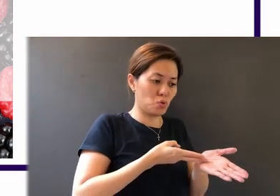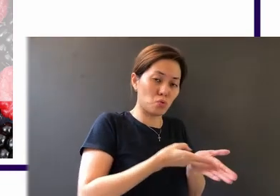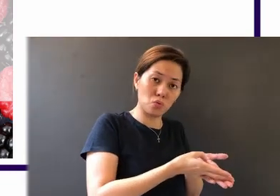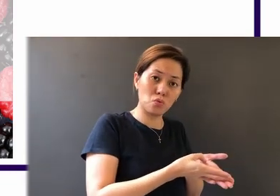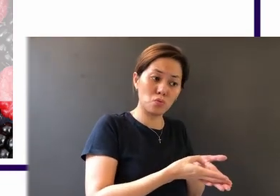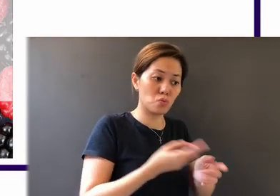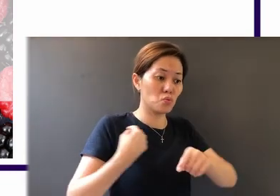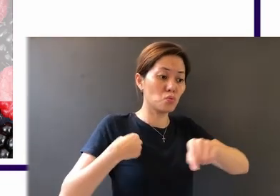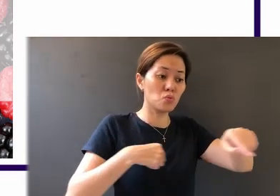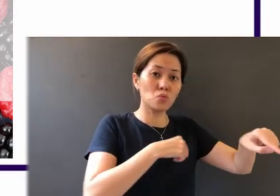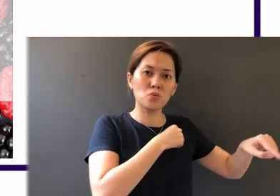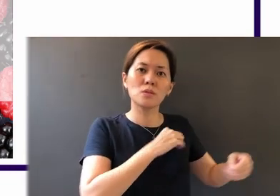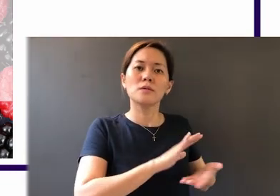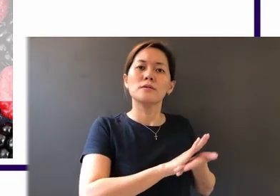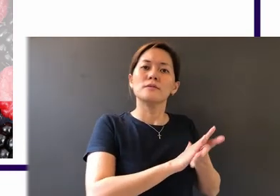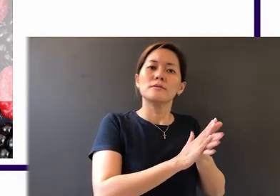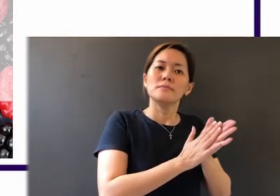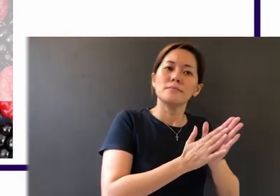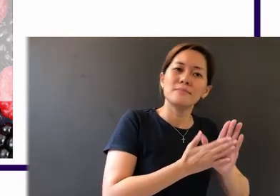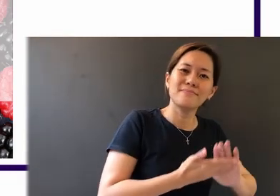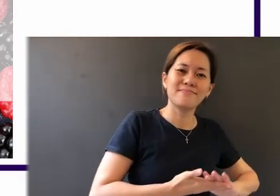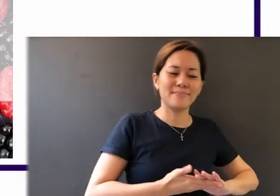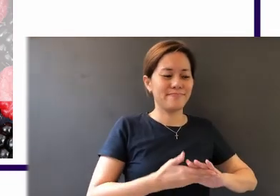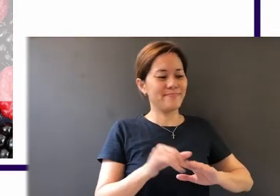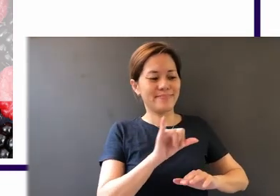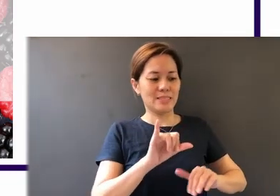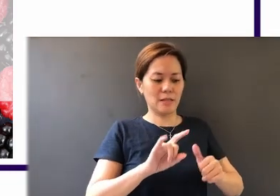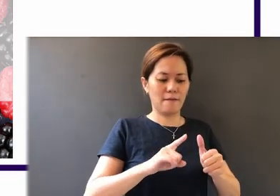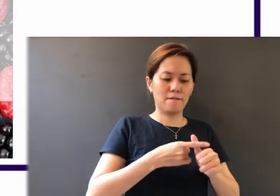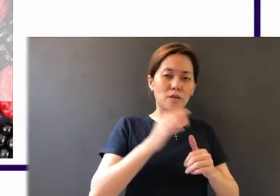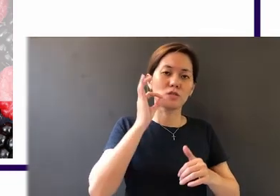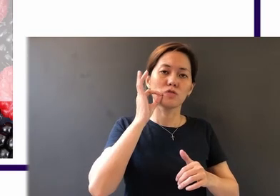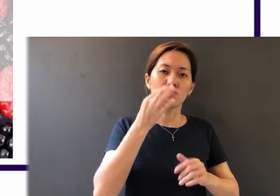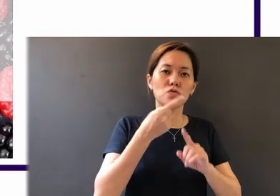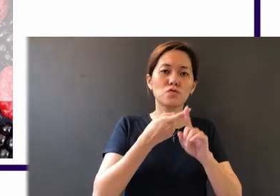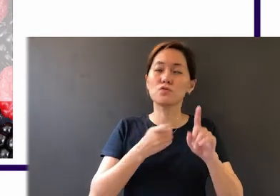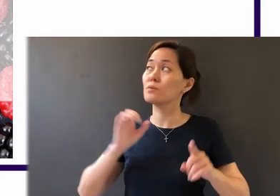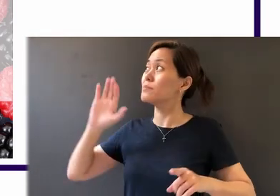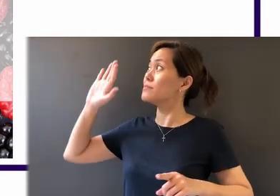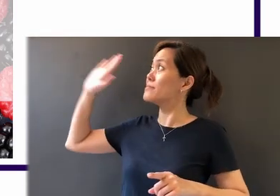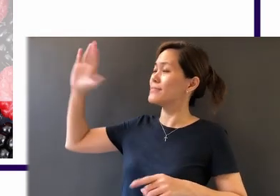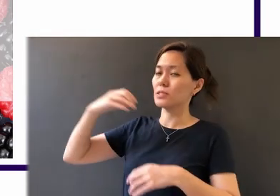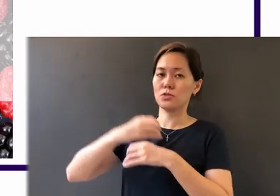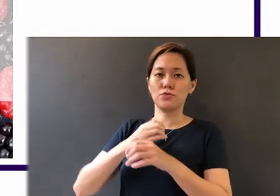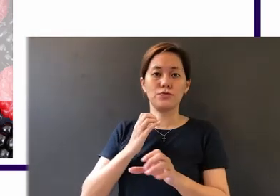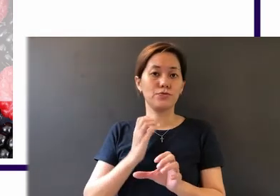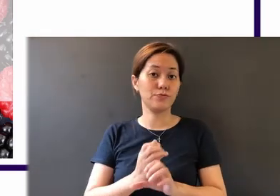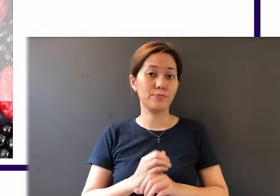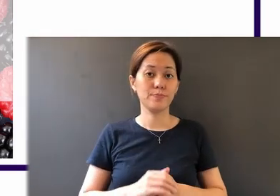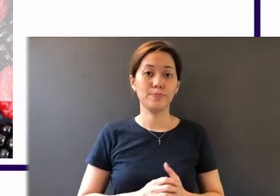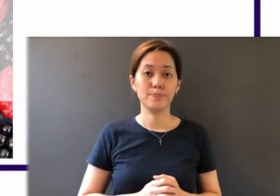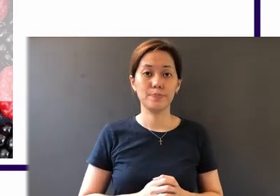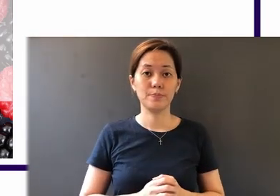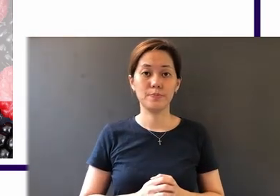that we should be a kind of firstfruits of his creatures."